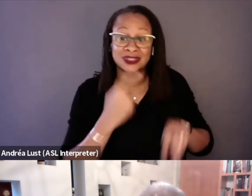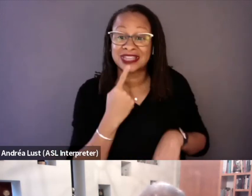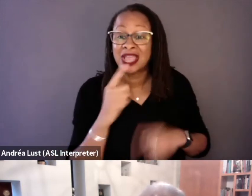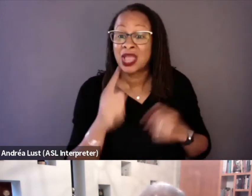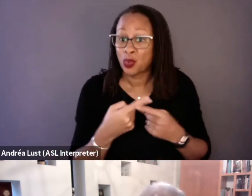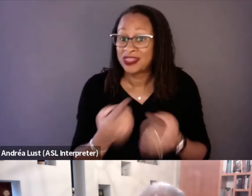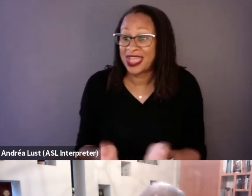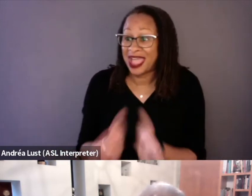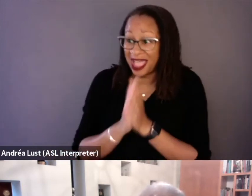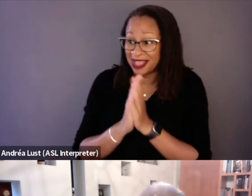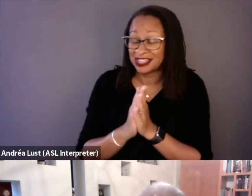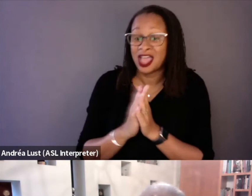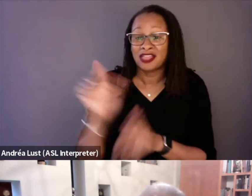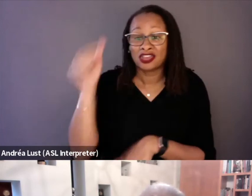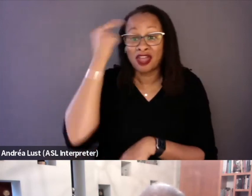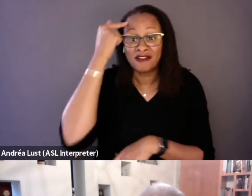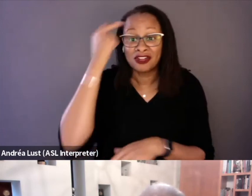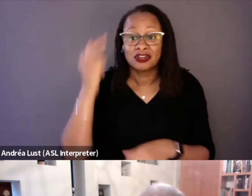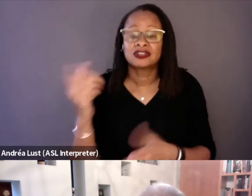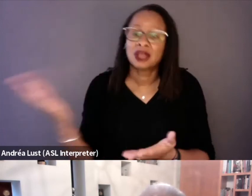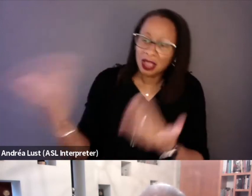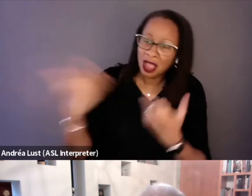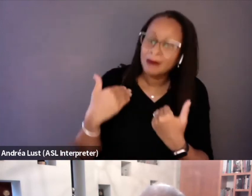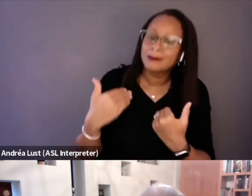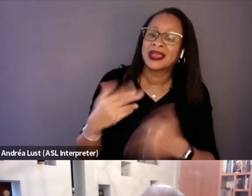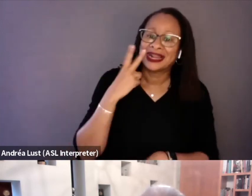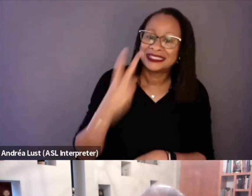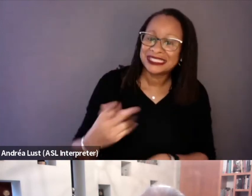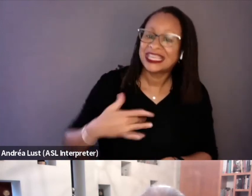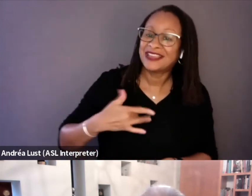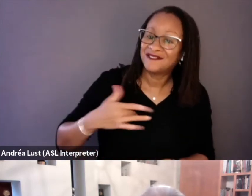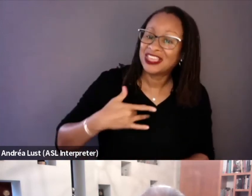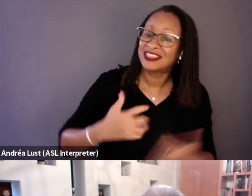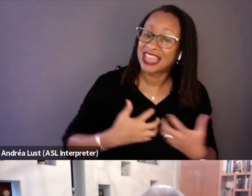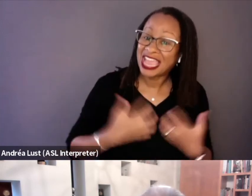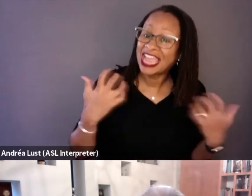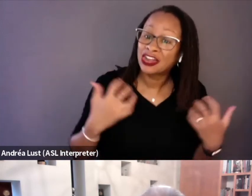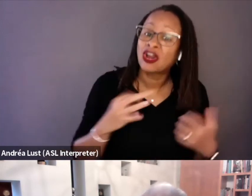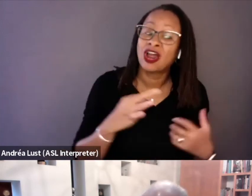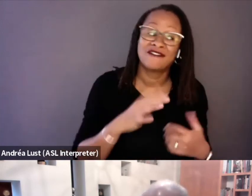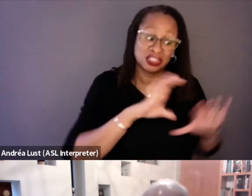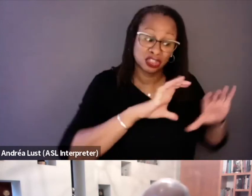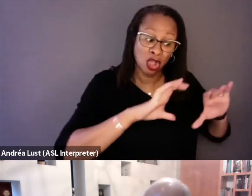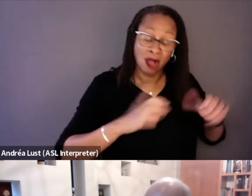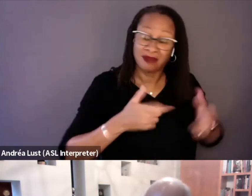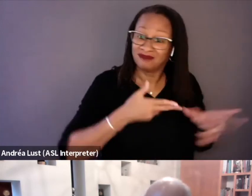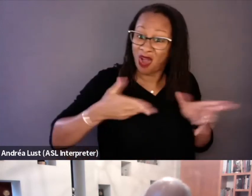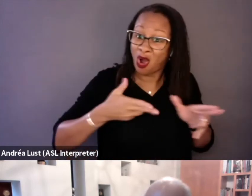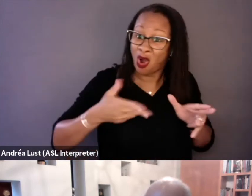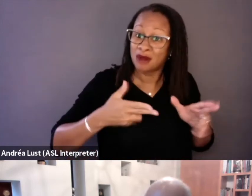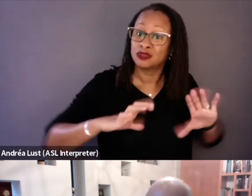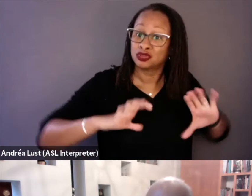"please come and see and feel the anger of this armed force that you have brought outside the prison that we see,